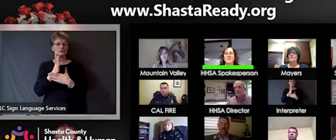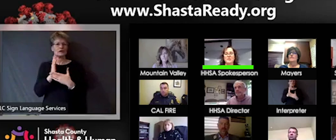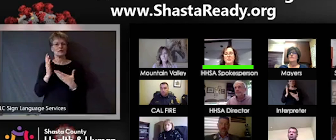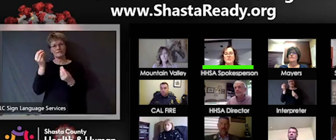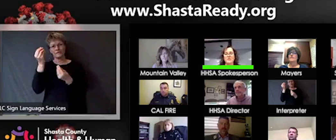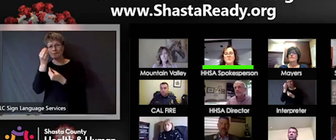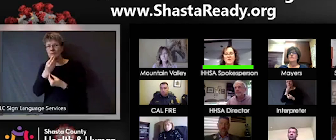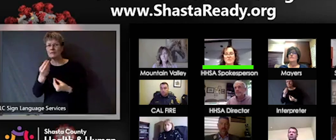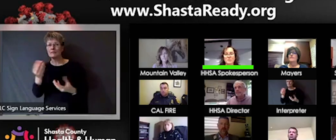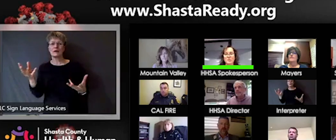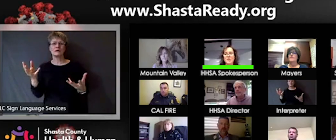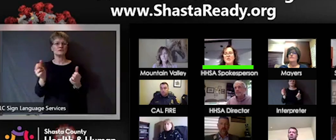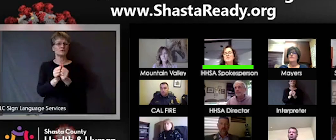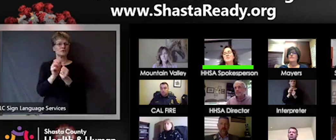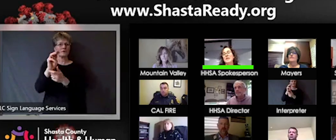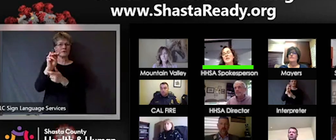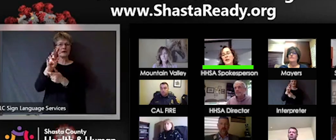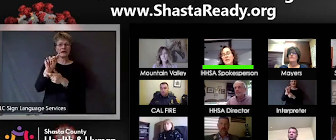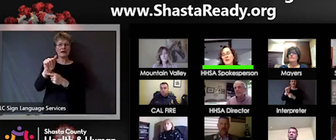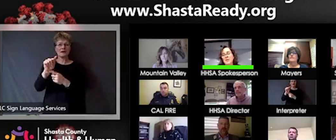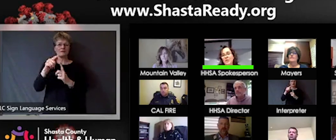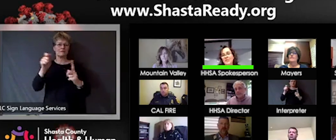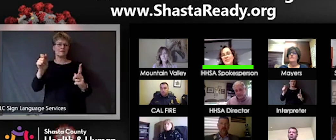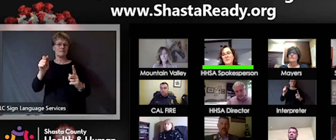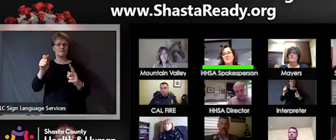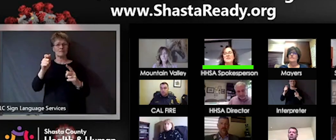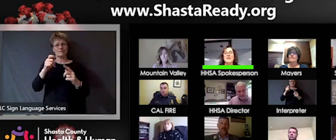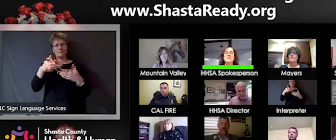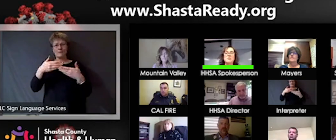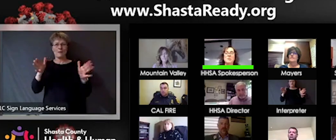out there to our public as possible. So thank you very much to our participants